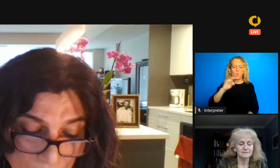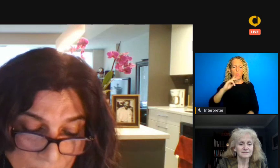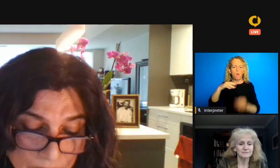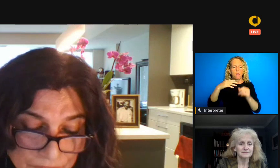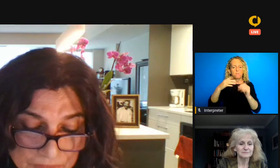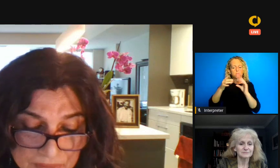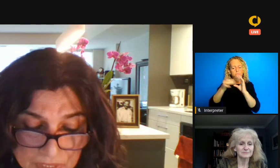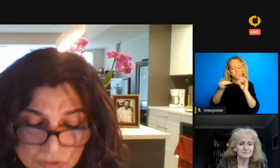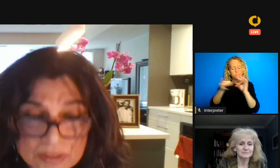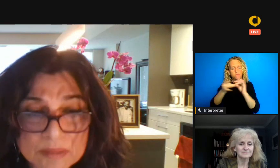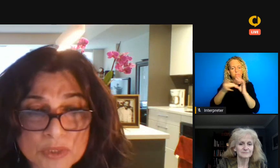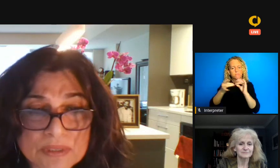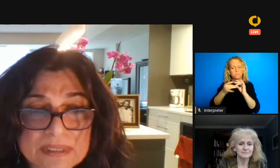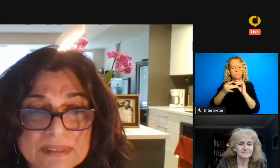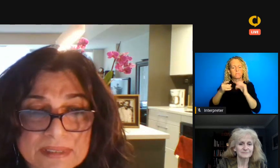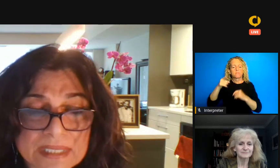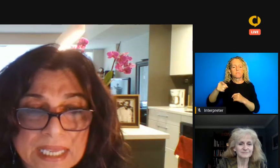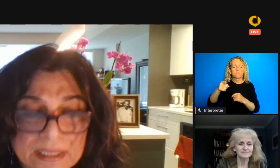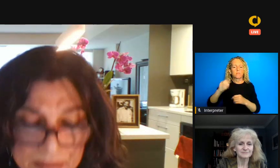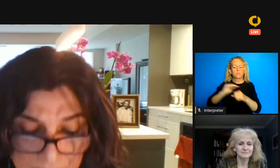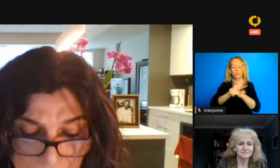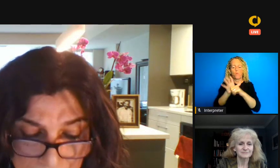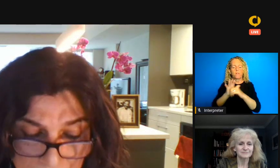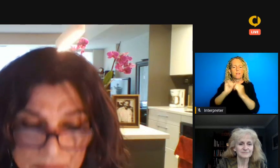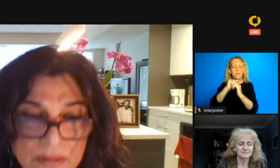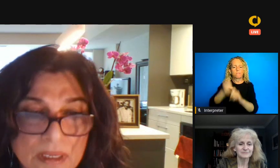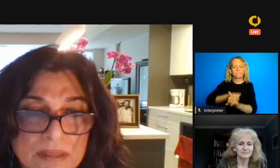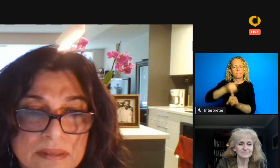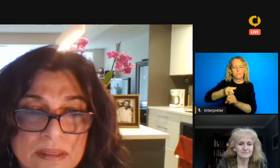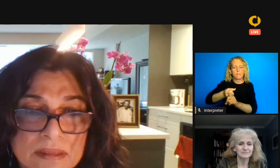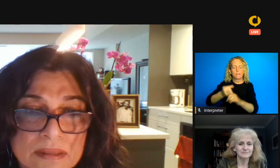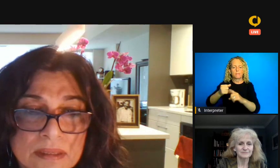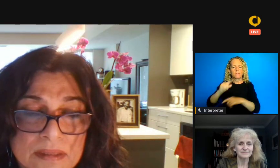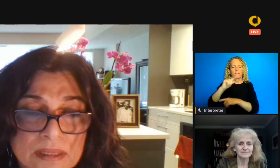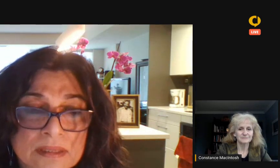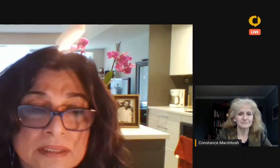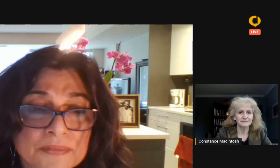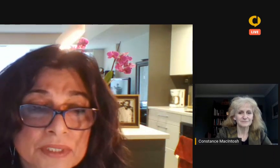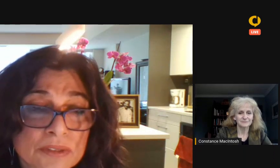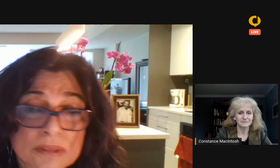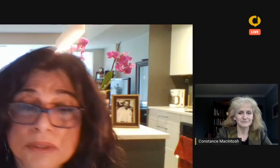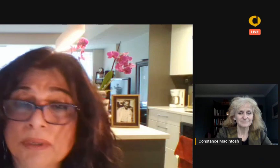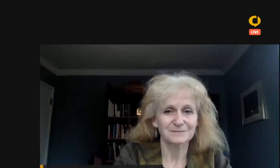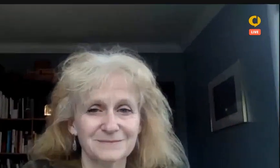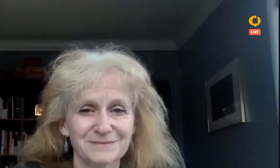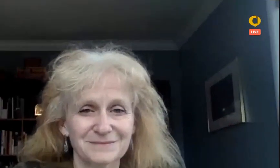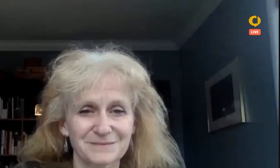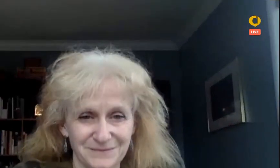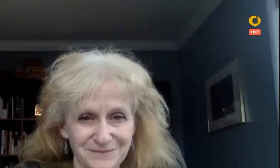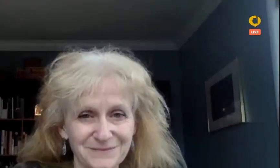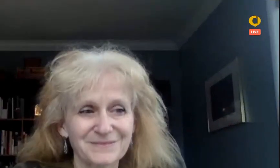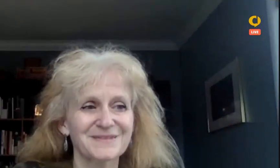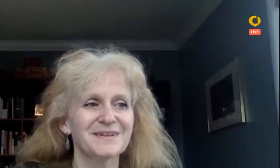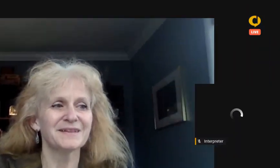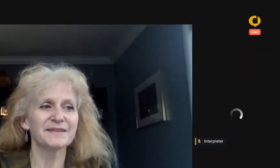First Nation communities in Canada. So Constance the the virtual talking. Thank